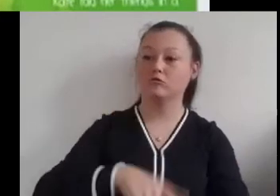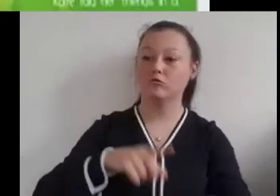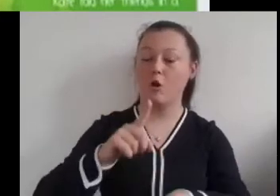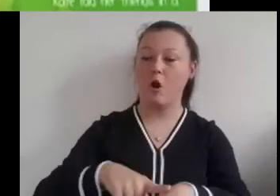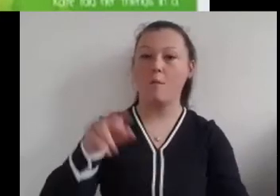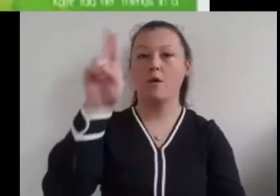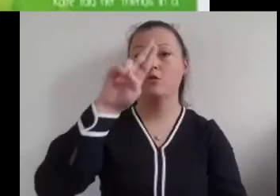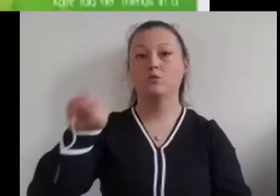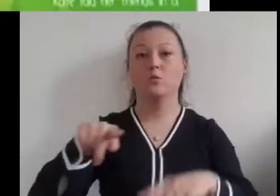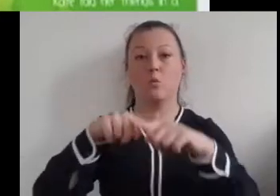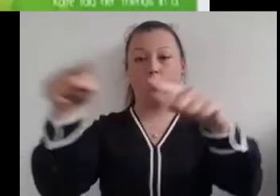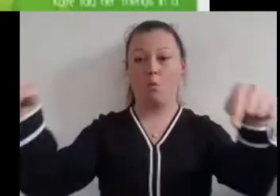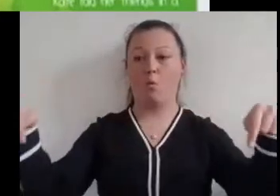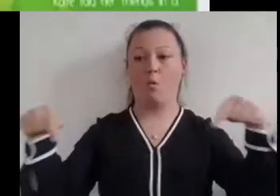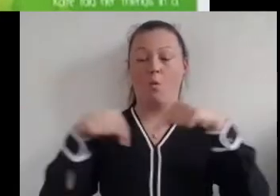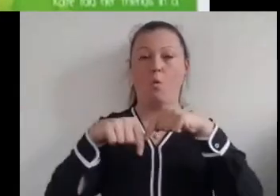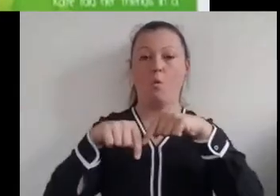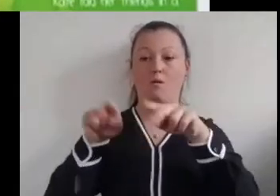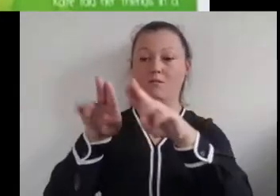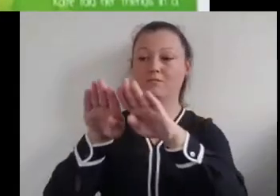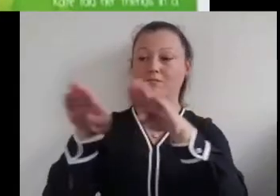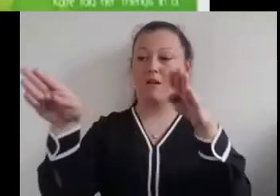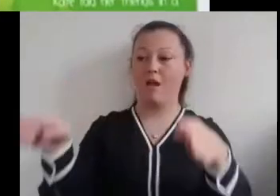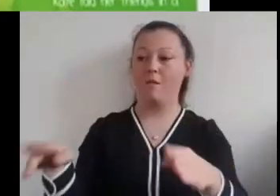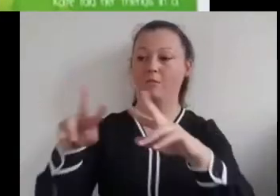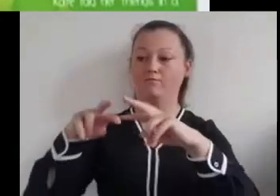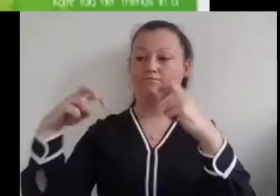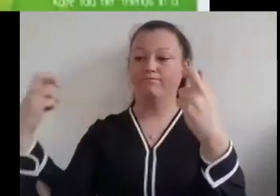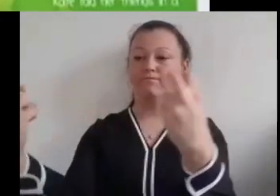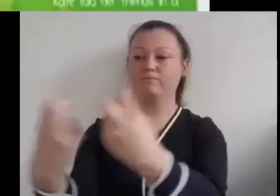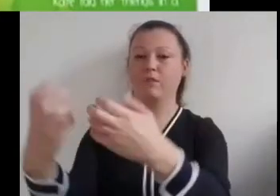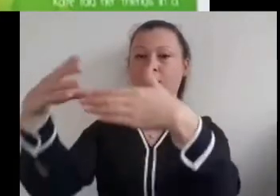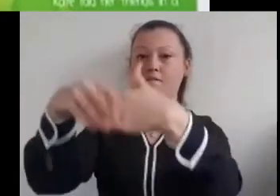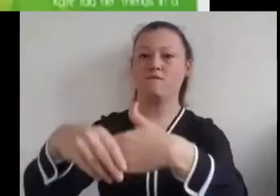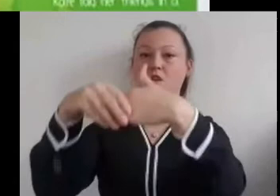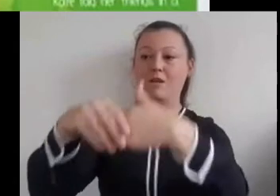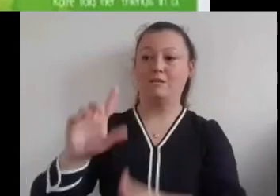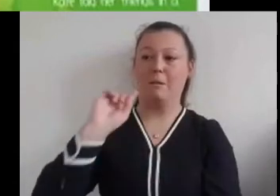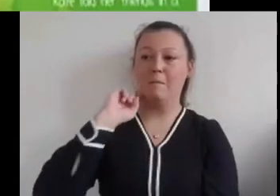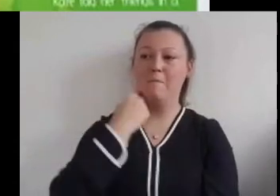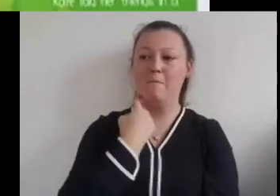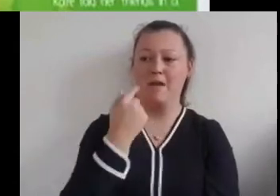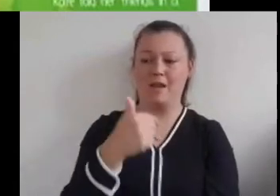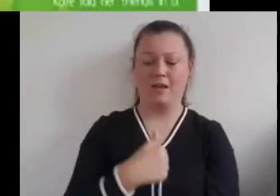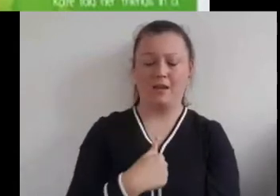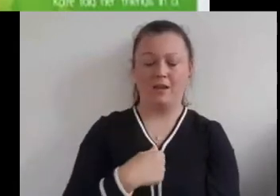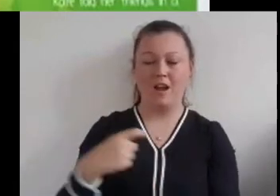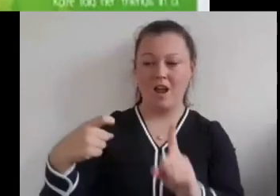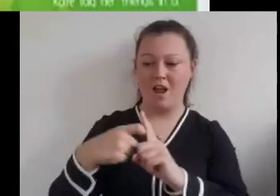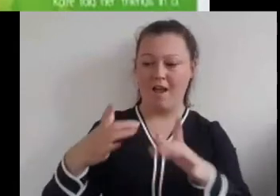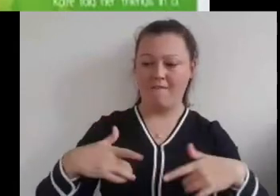Kate got very angry and felt like screaming. Then Kate told her mind count to ten.